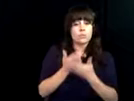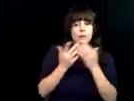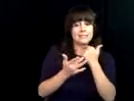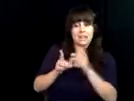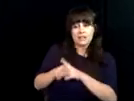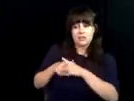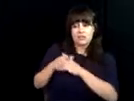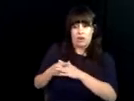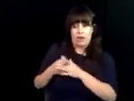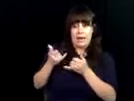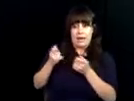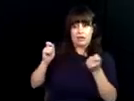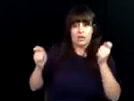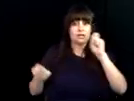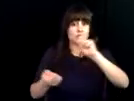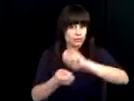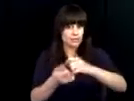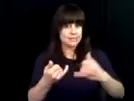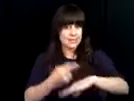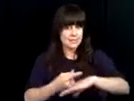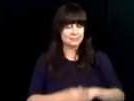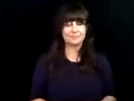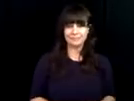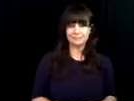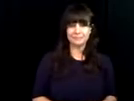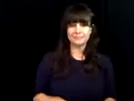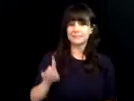blind impaired helping them